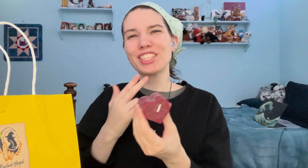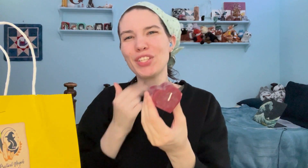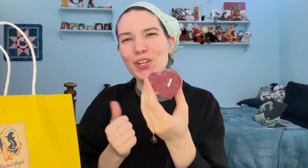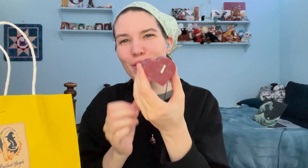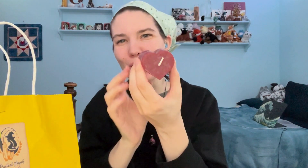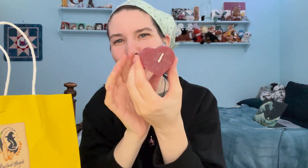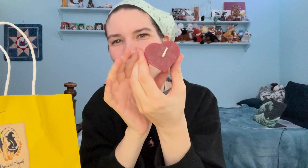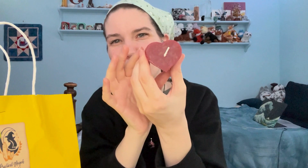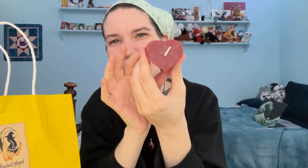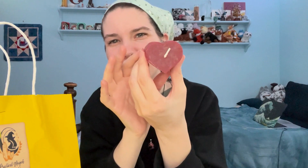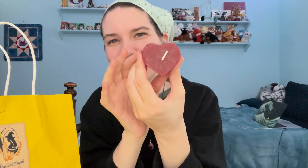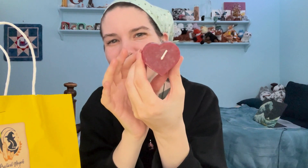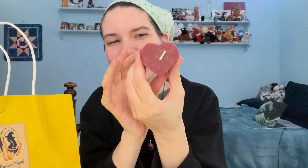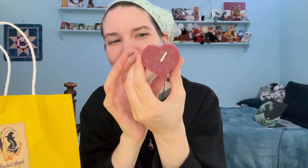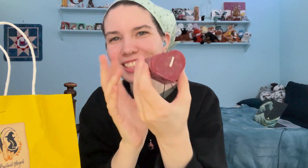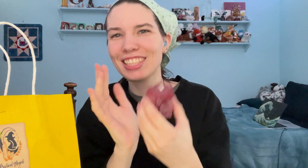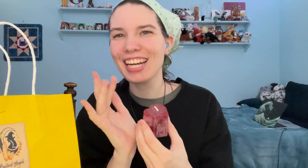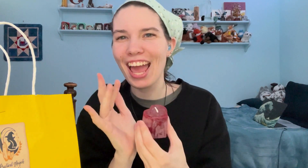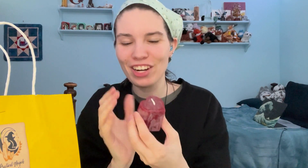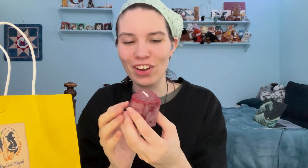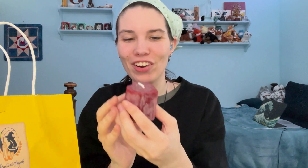Cute!! It's a candle